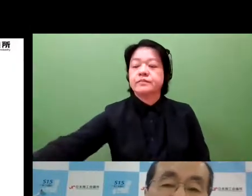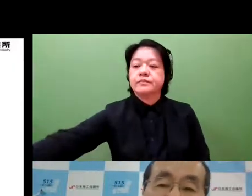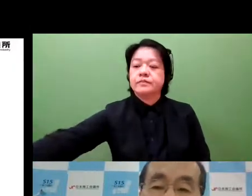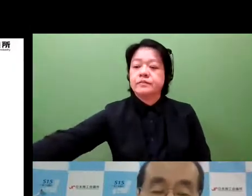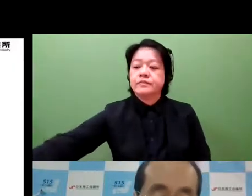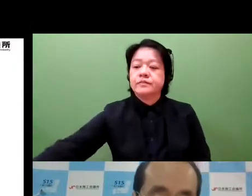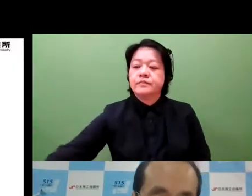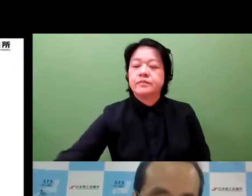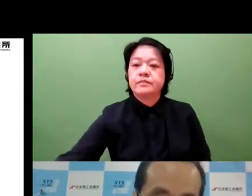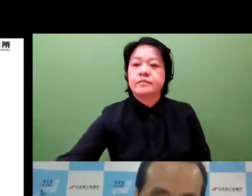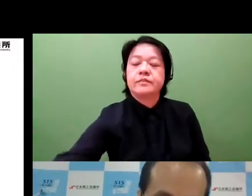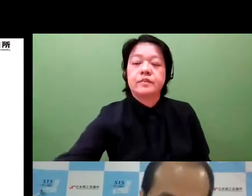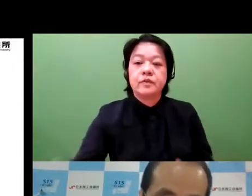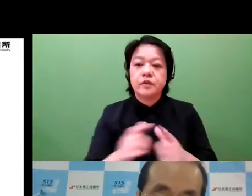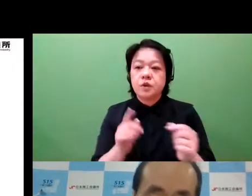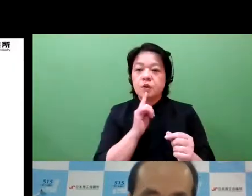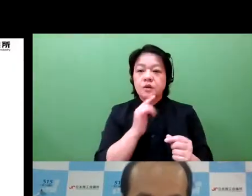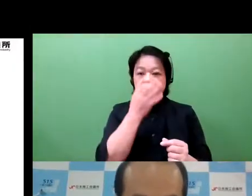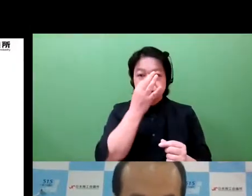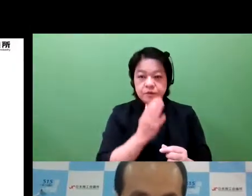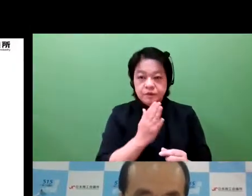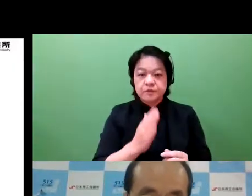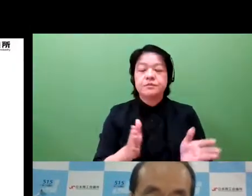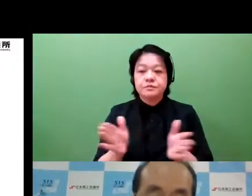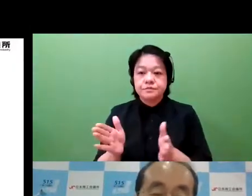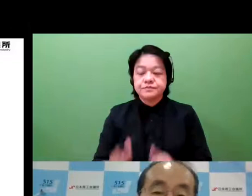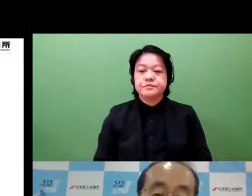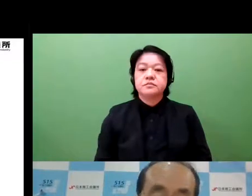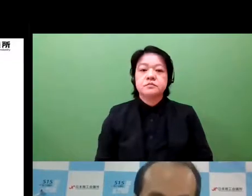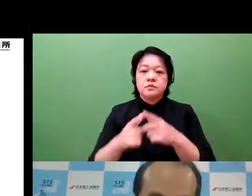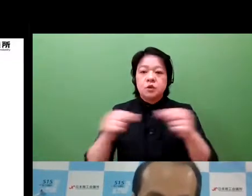Thank you very much for the introduction. I would like to speak. I would like to follow this aside.